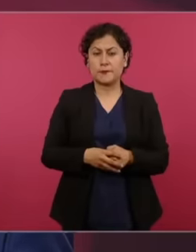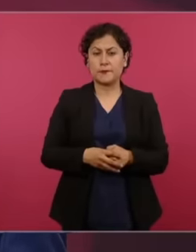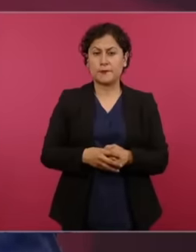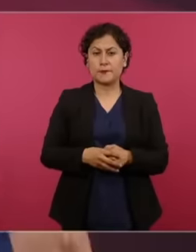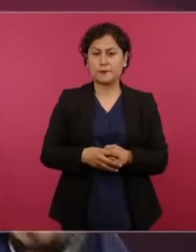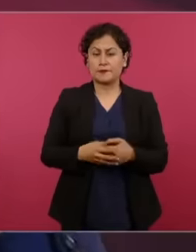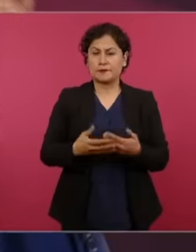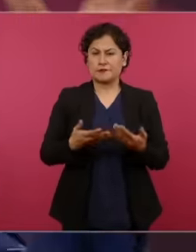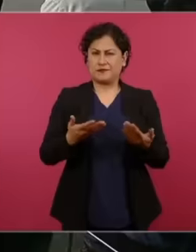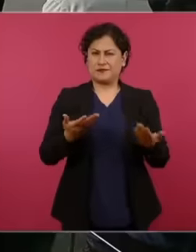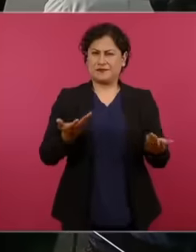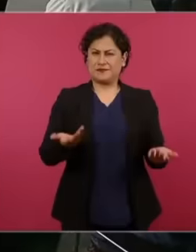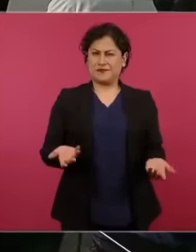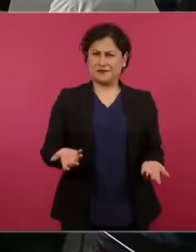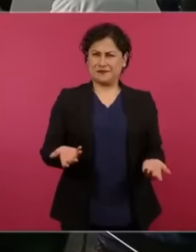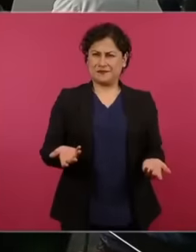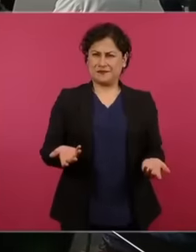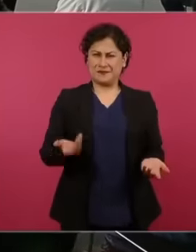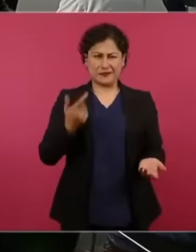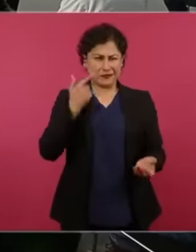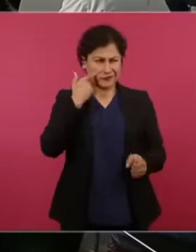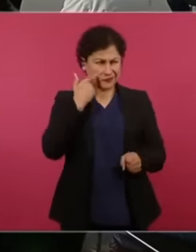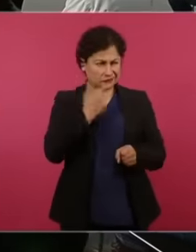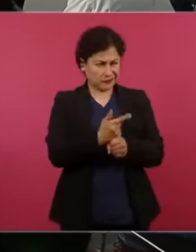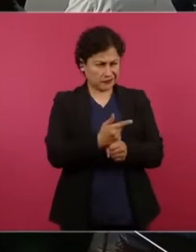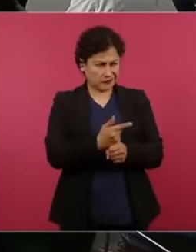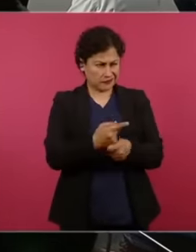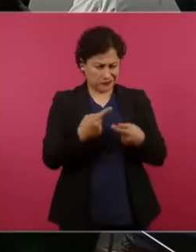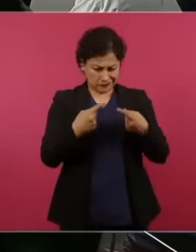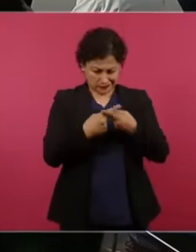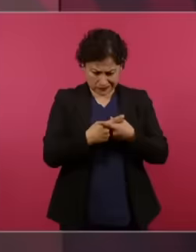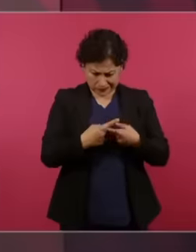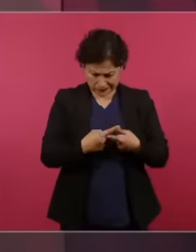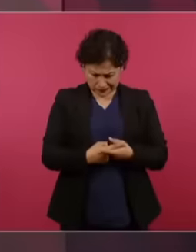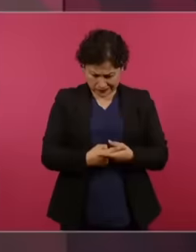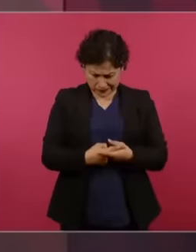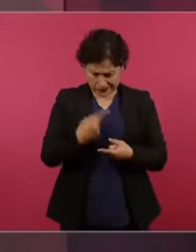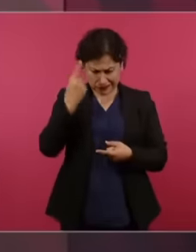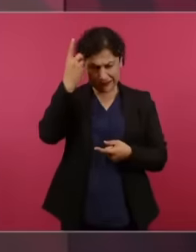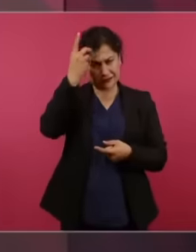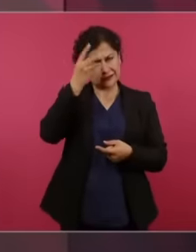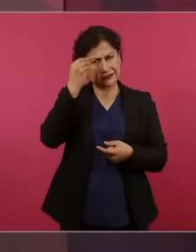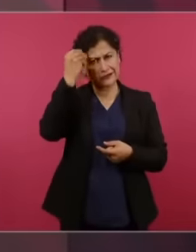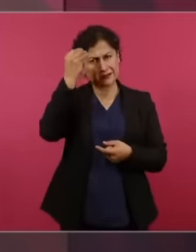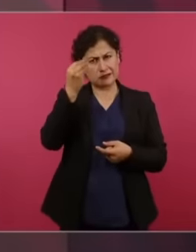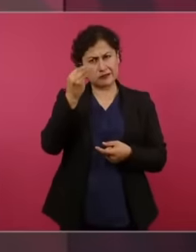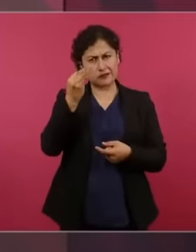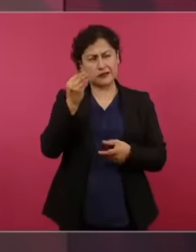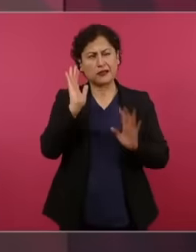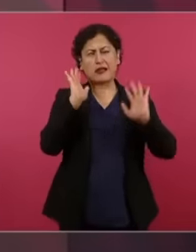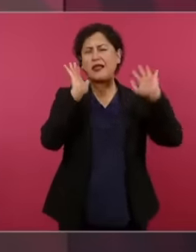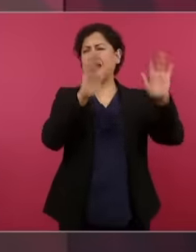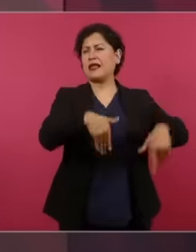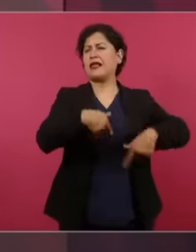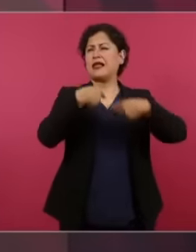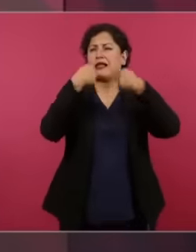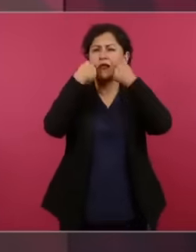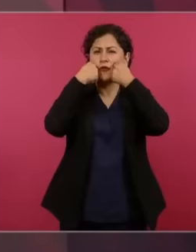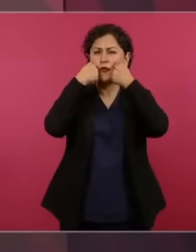How are we going to leave this like this because I have 4